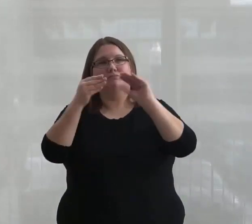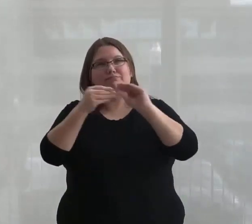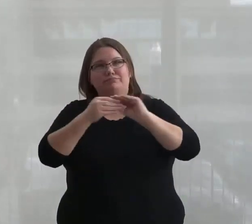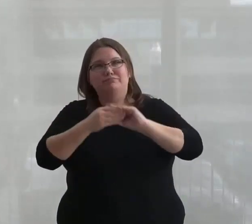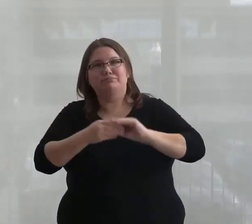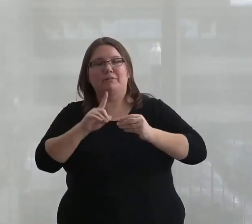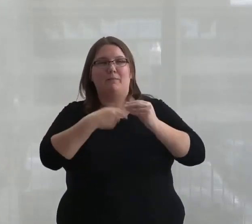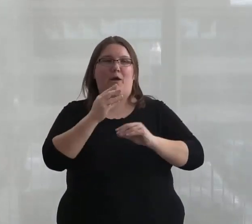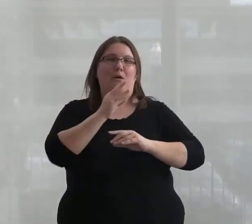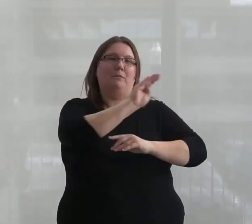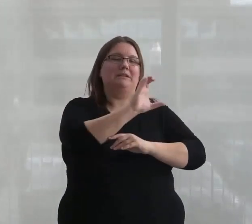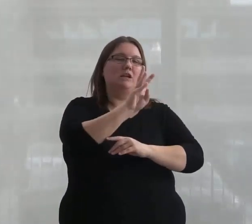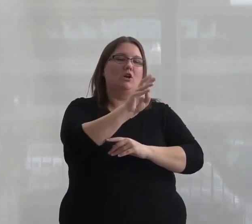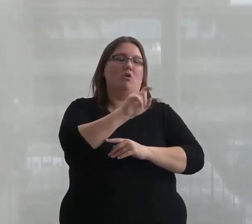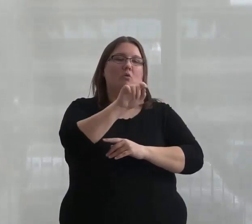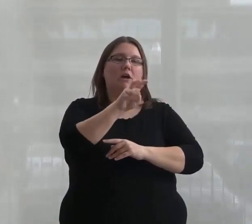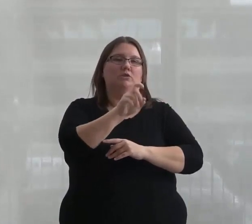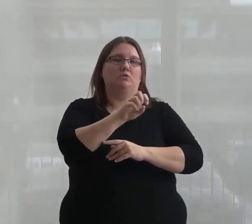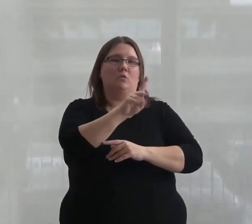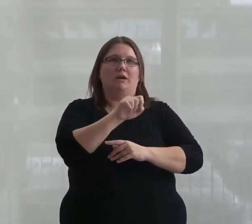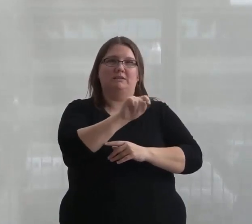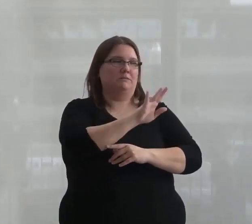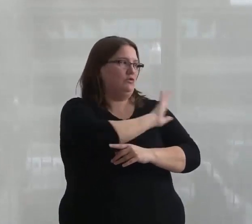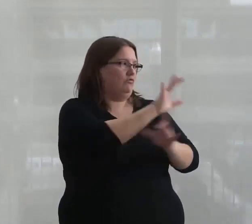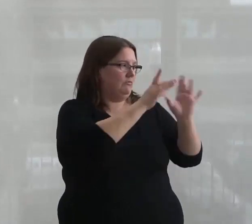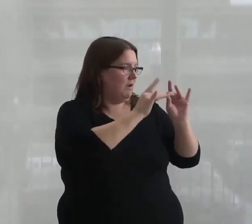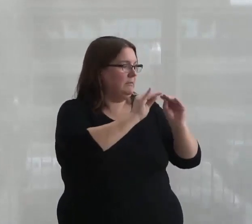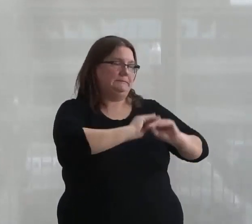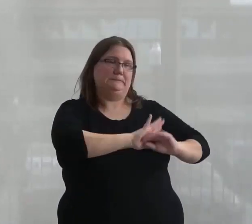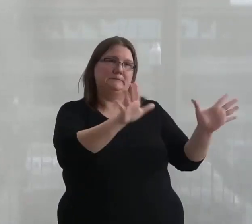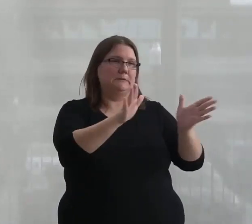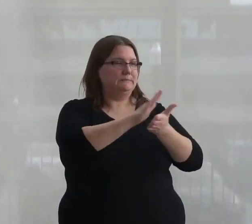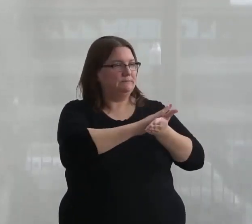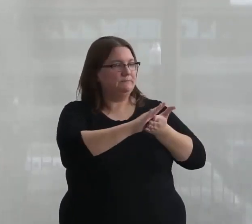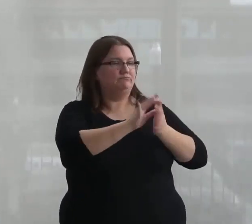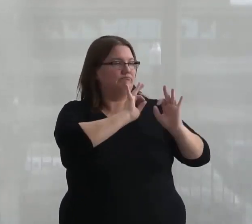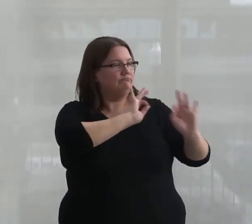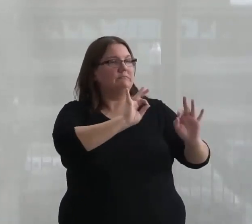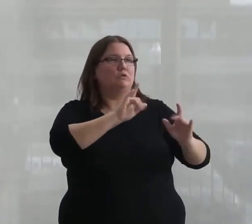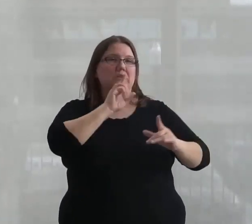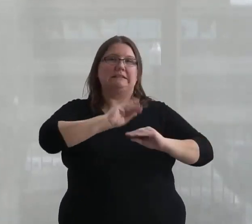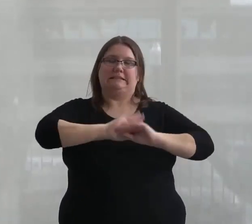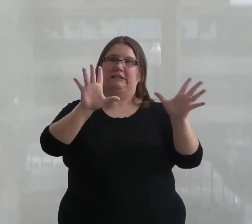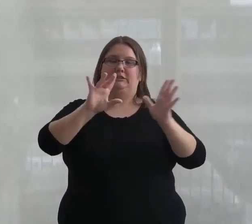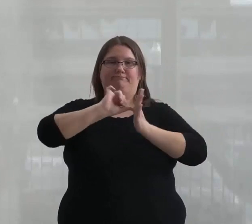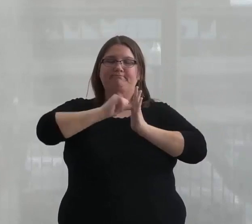but I think you both really put it eloquently and really expressed the need for everybody to stand up right now